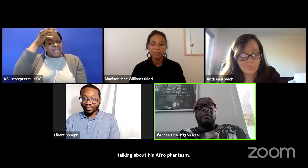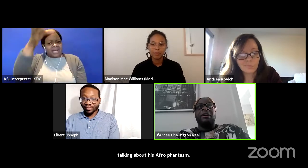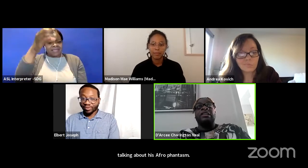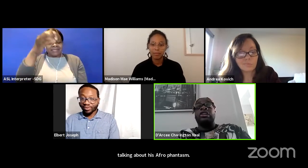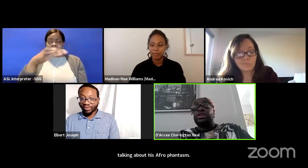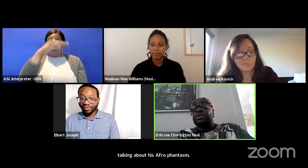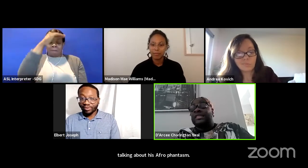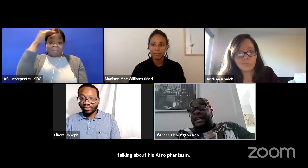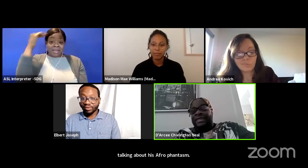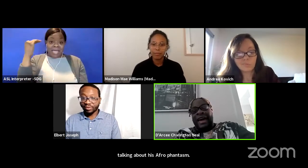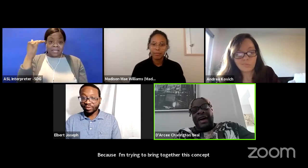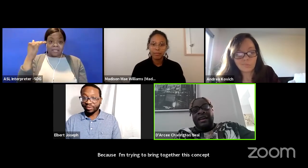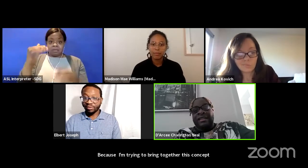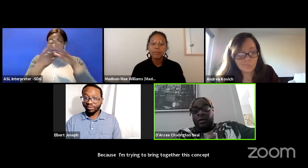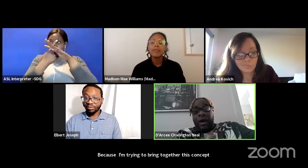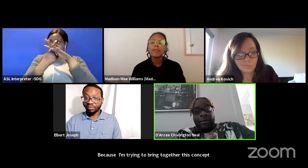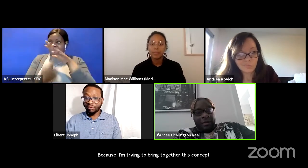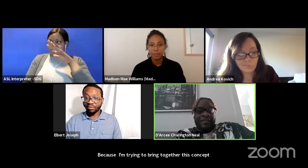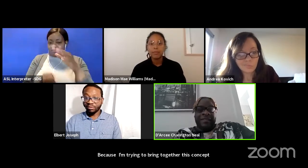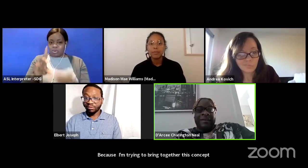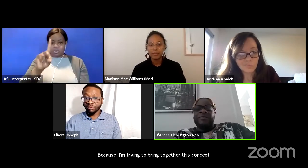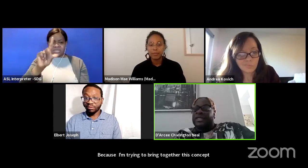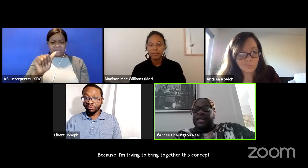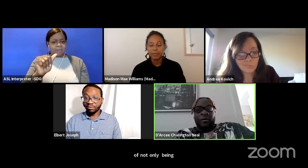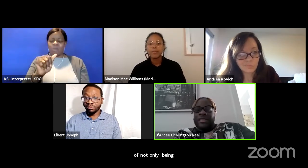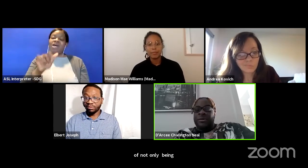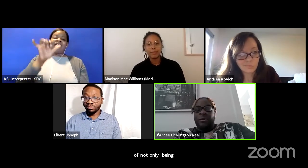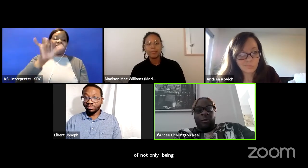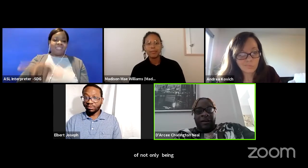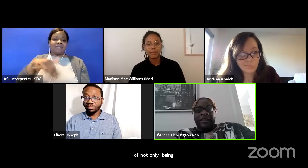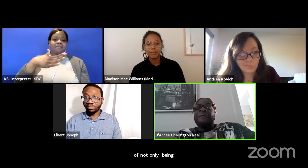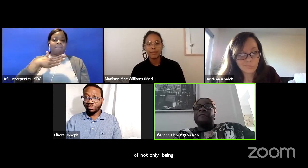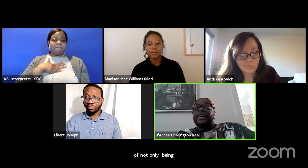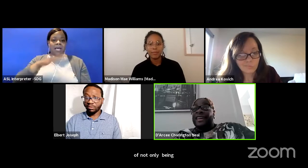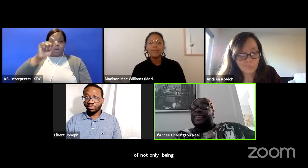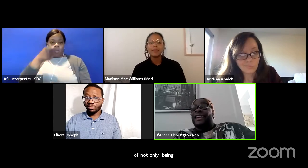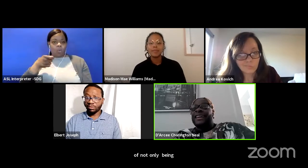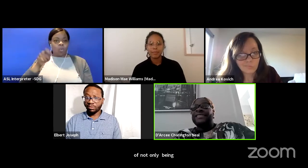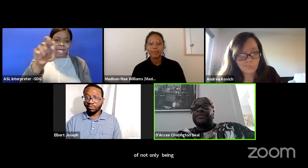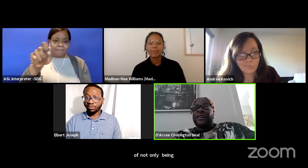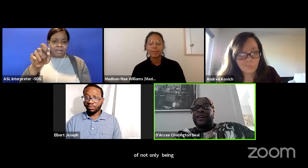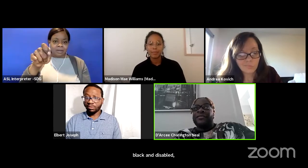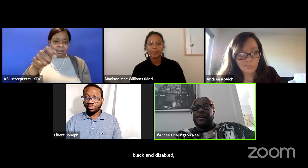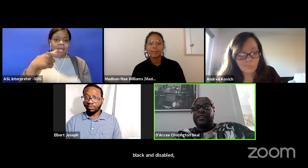but using that as a weapon to get what you want. In the case of,